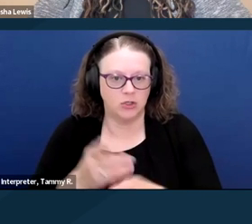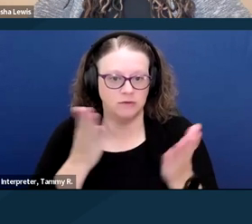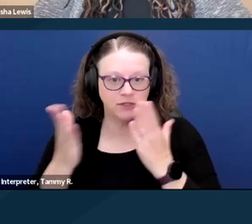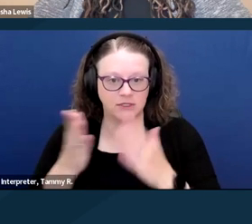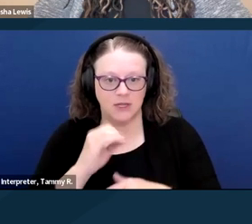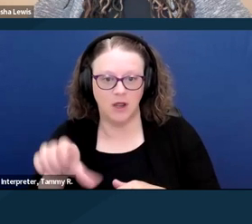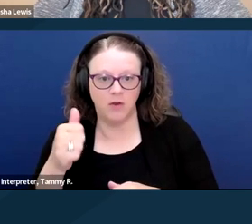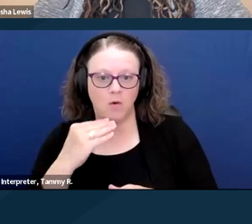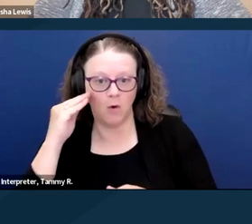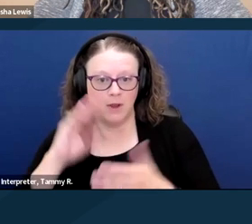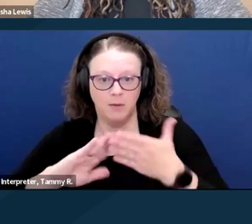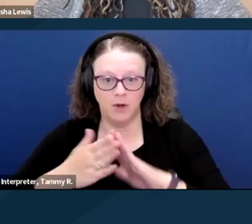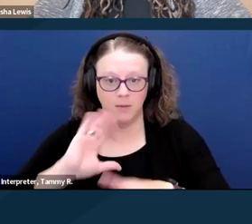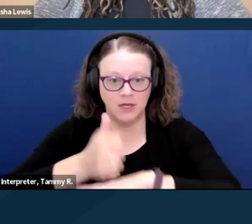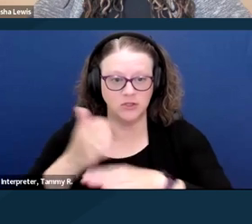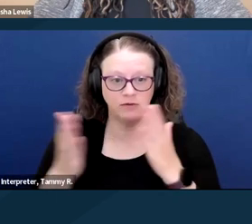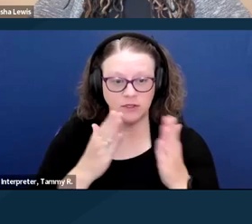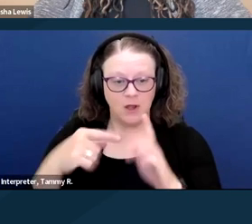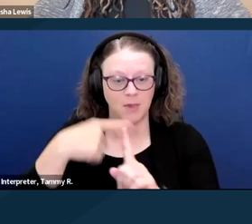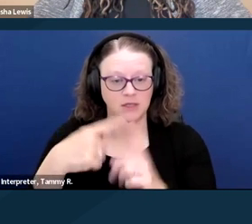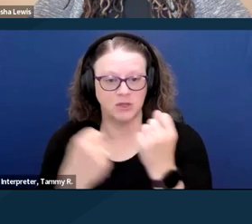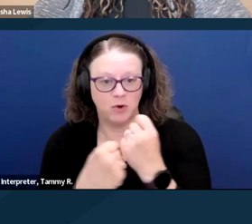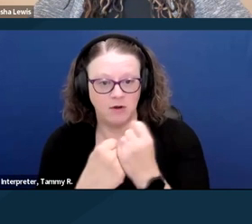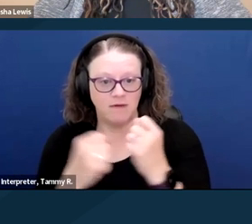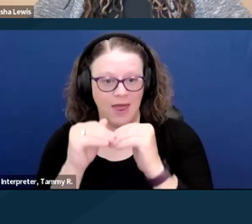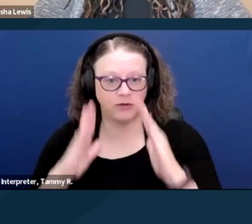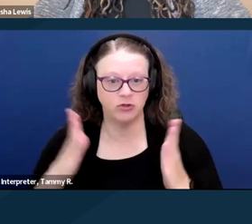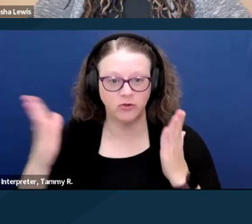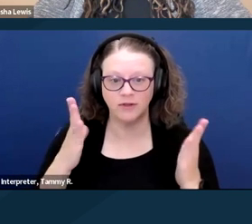And just in summation, Medicaid and Medicare